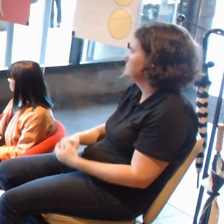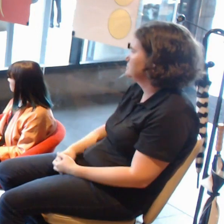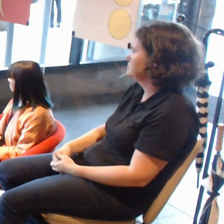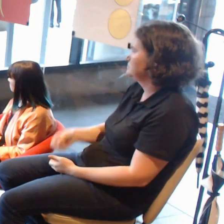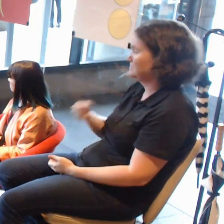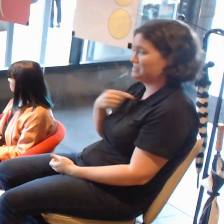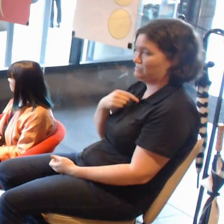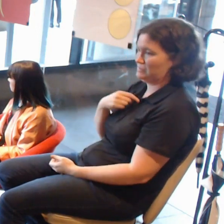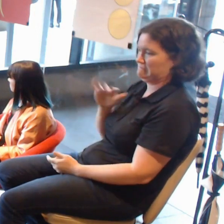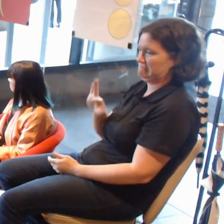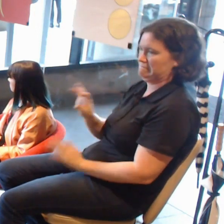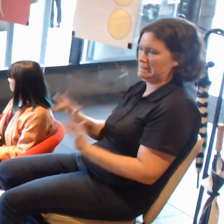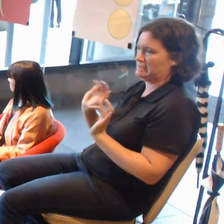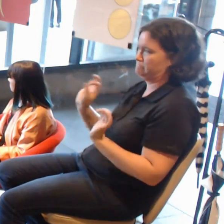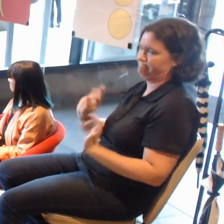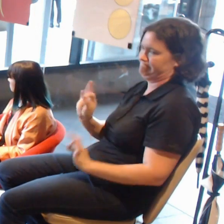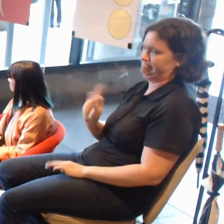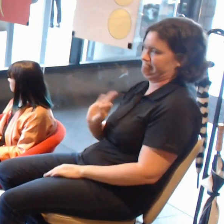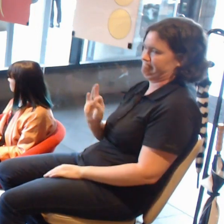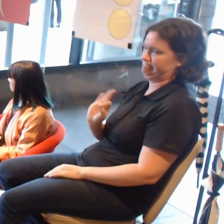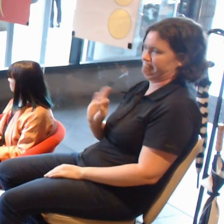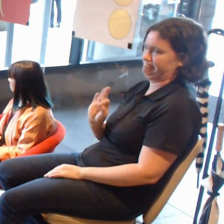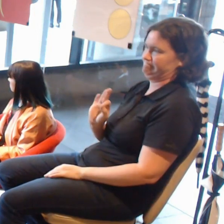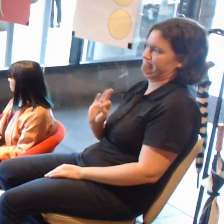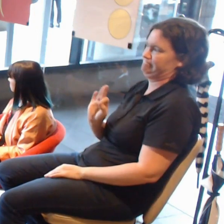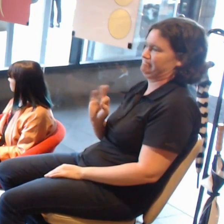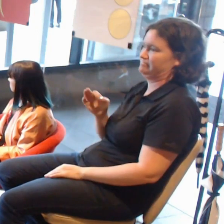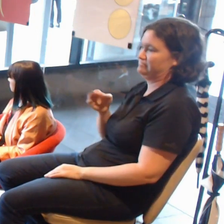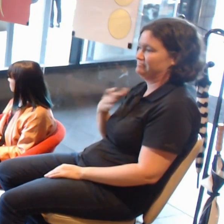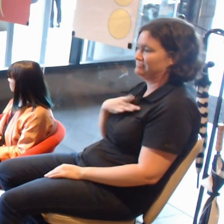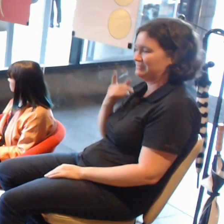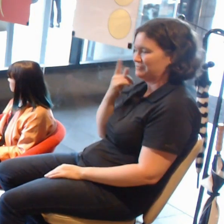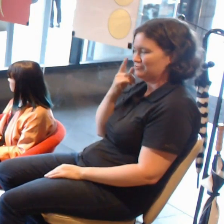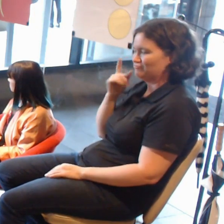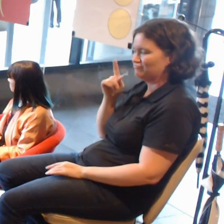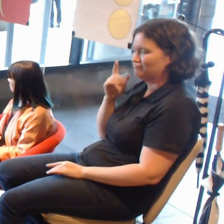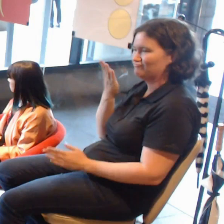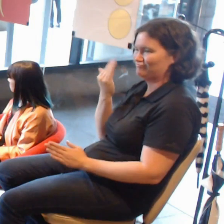We recommend people that are just breaking in, that is not the place to start.